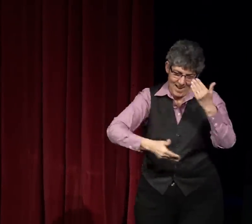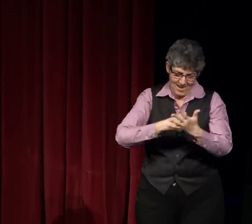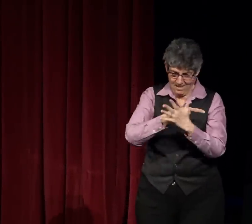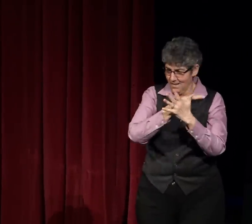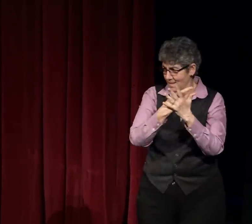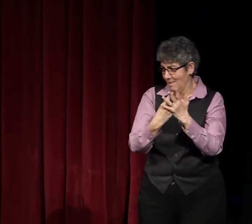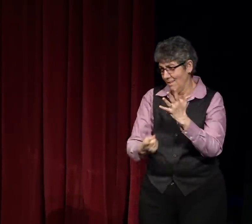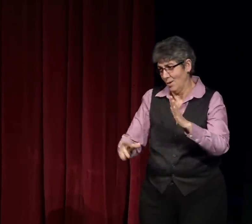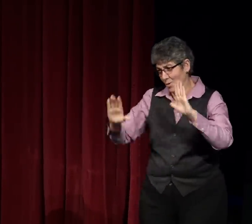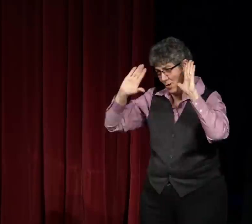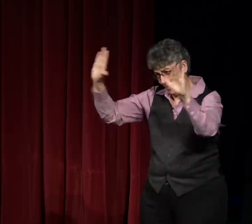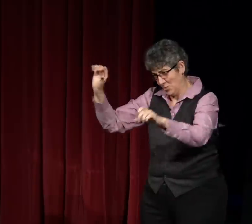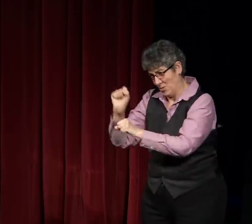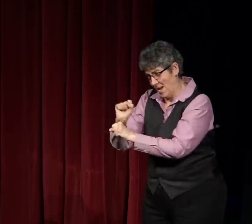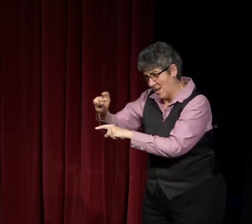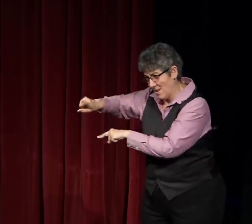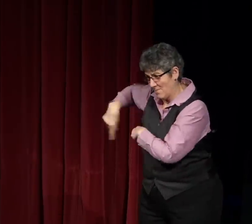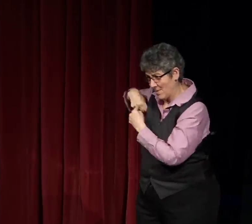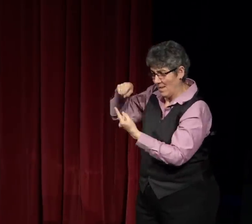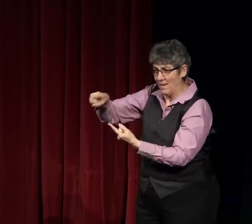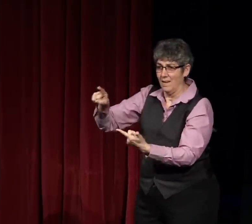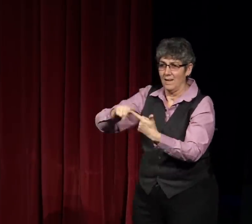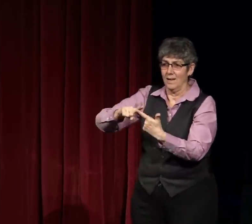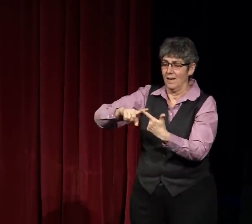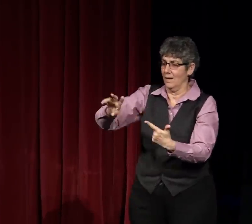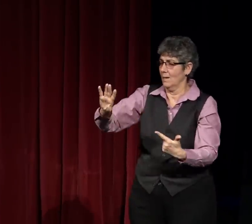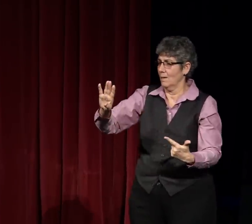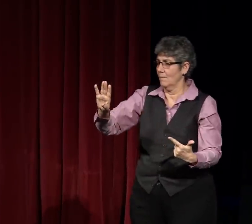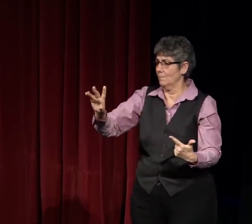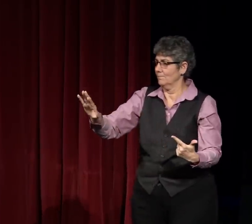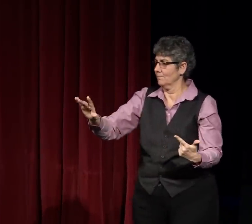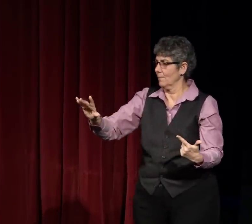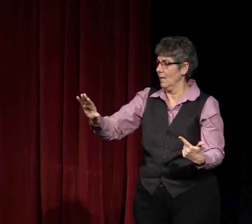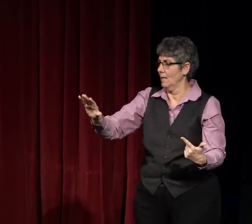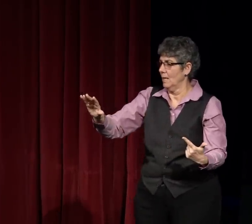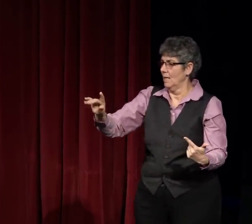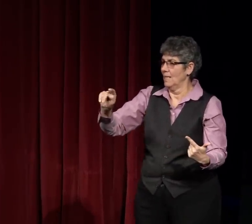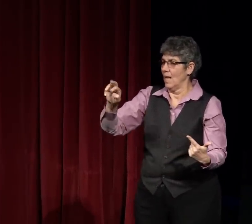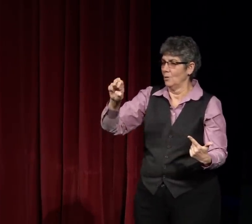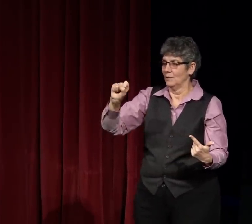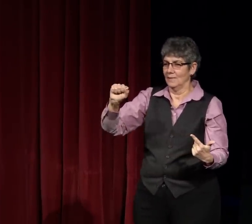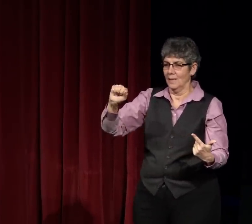our lectures this year. You've done a wonderful job.